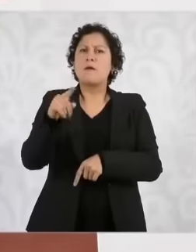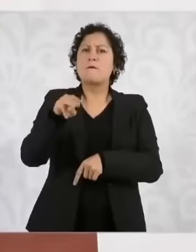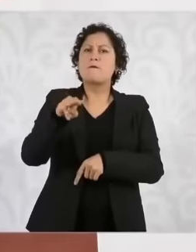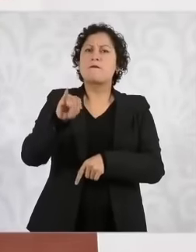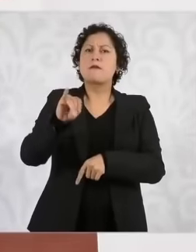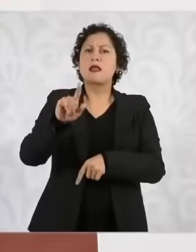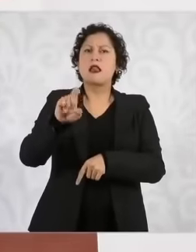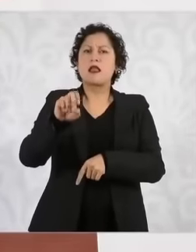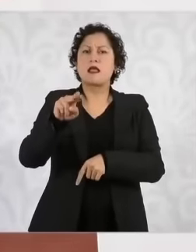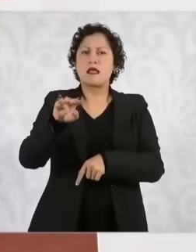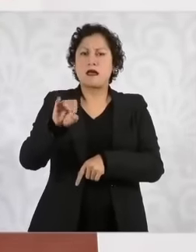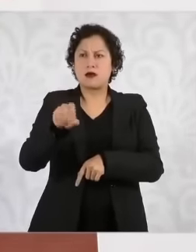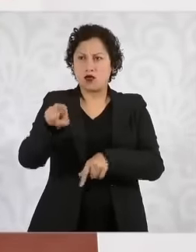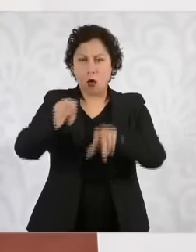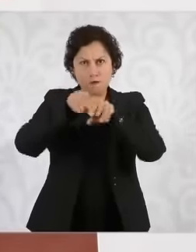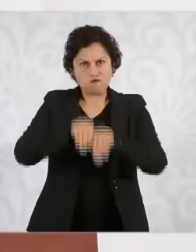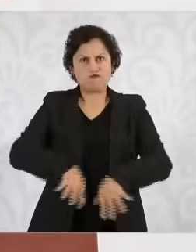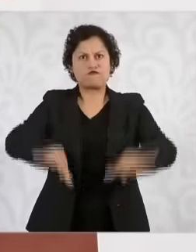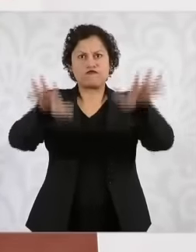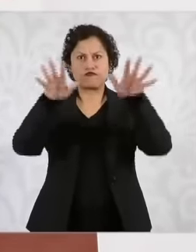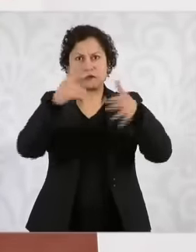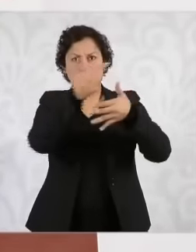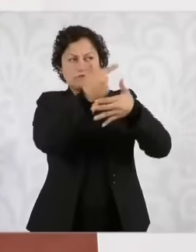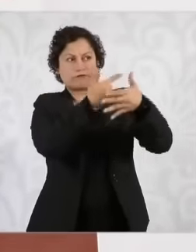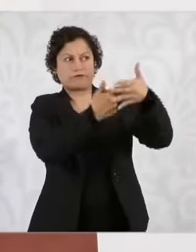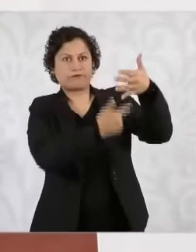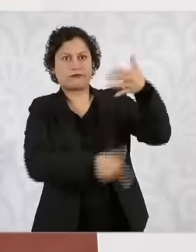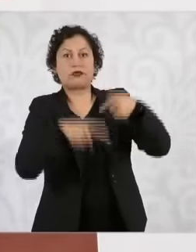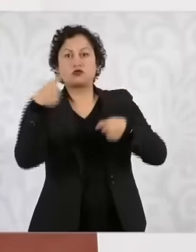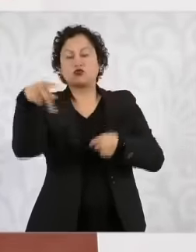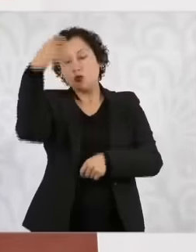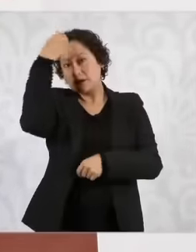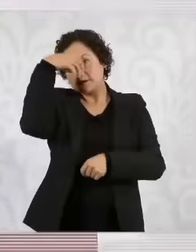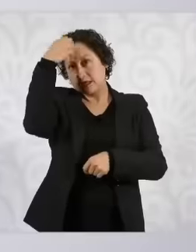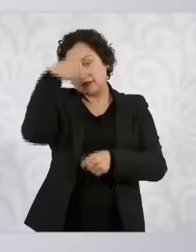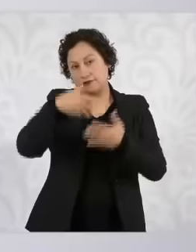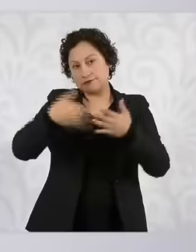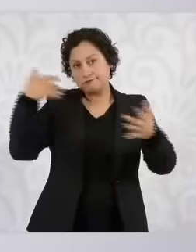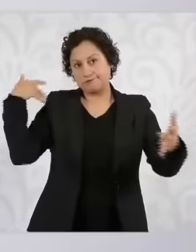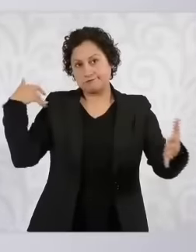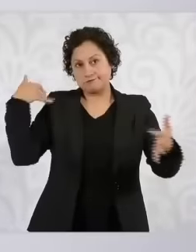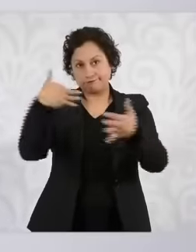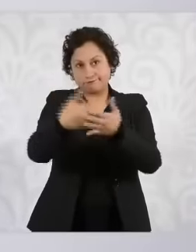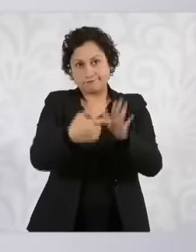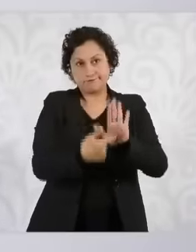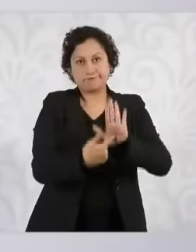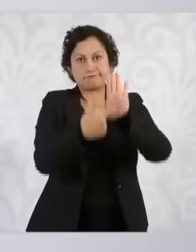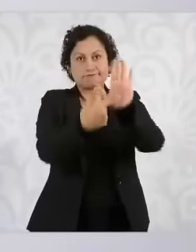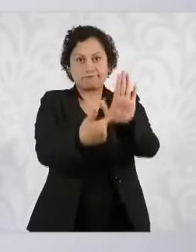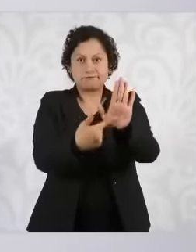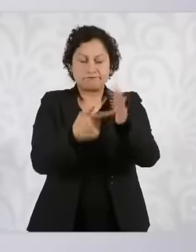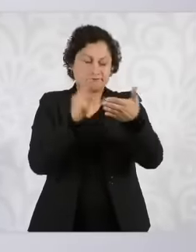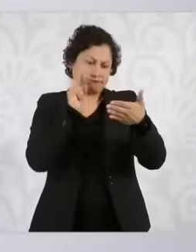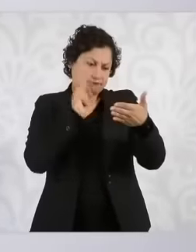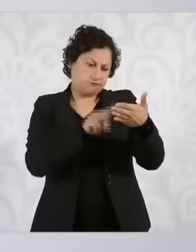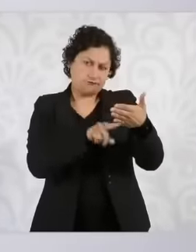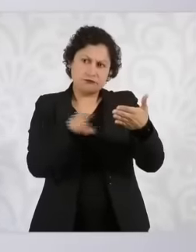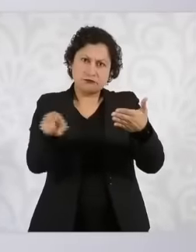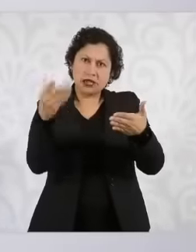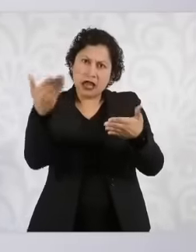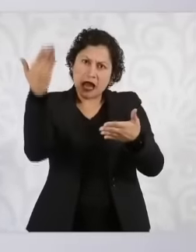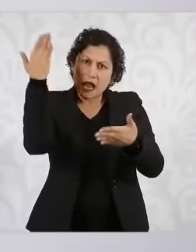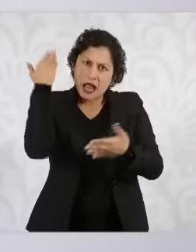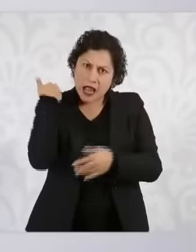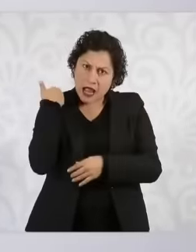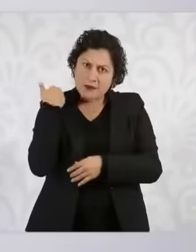record as spokesperson for the judiciary in all